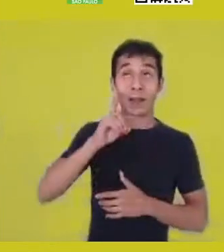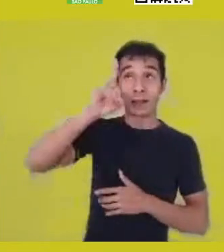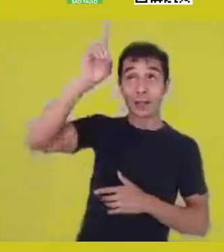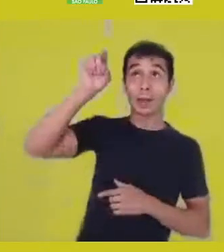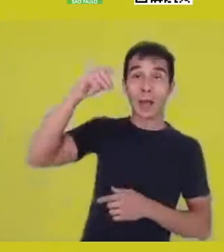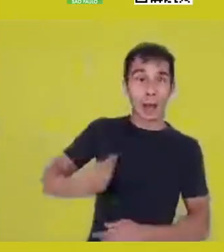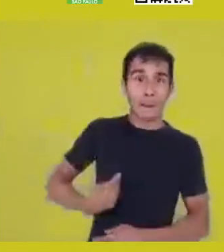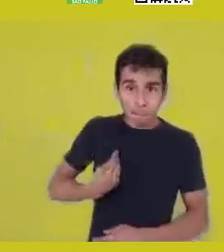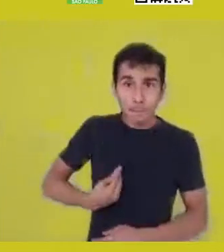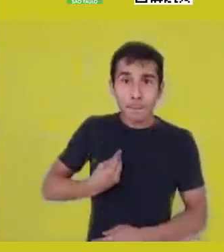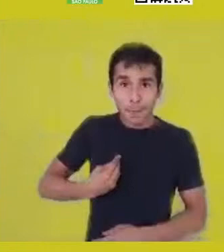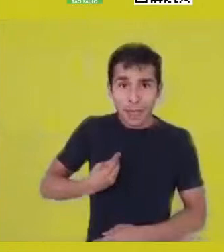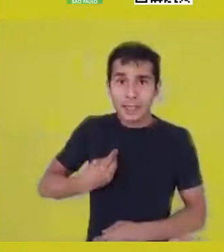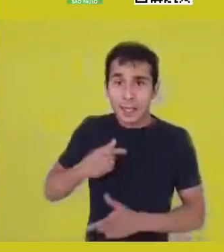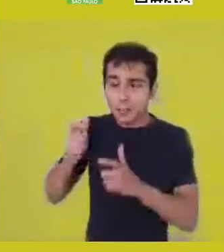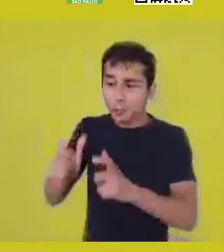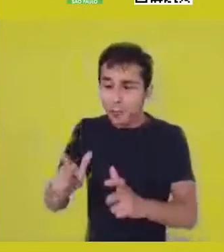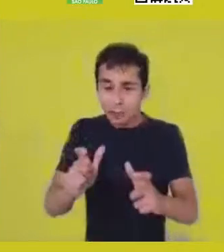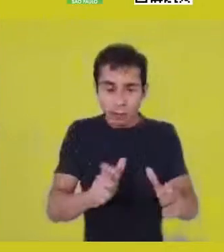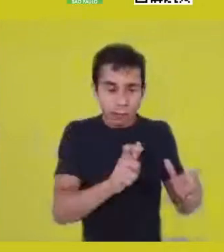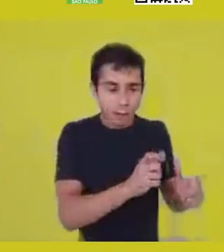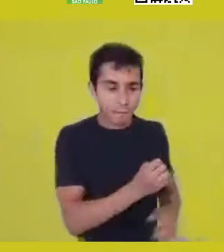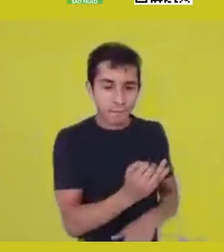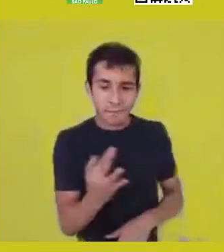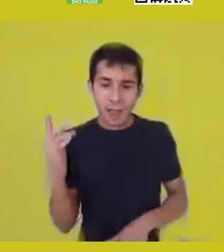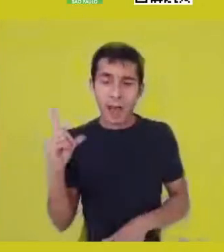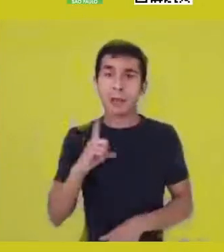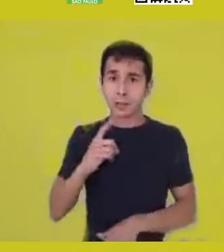in many territories under other names, for instance,